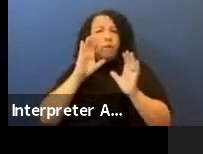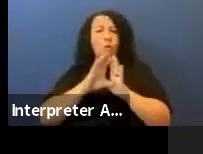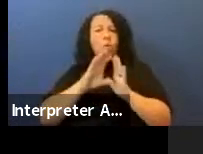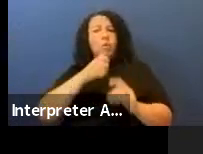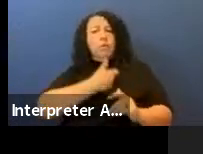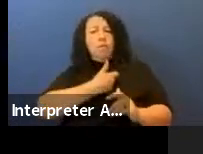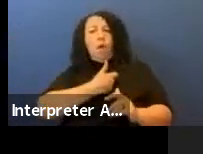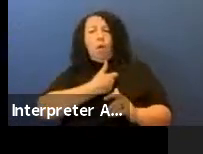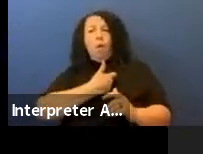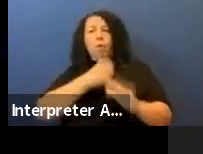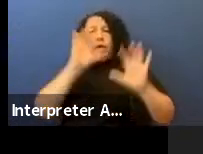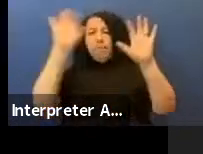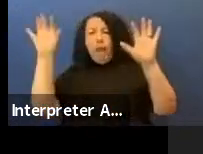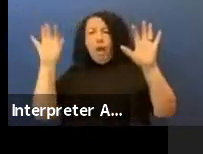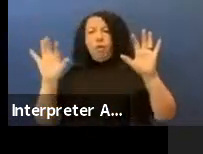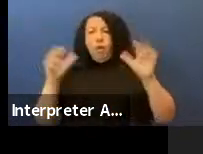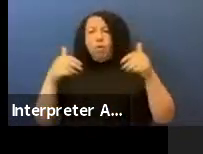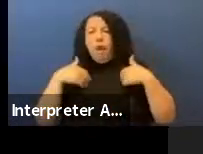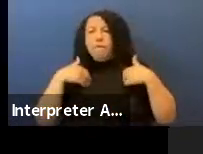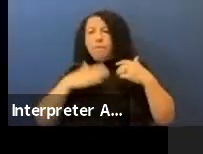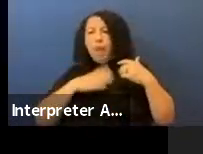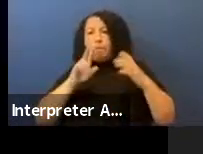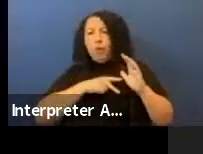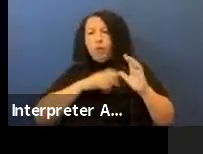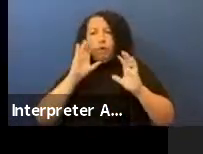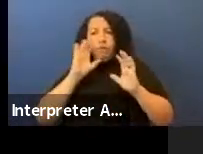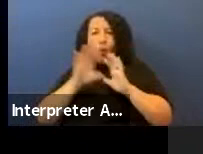This photo was taken and I used it in my campaign and when I was running for